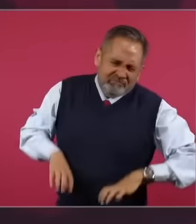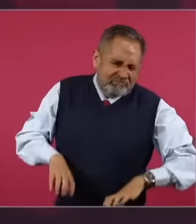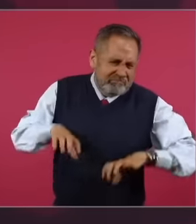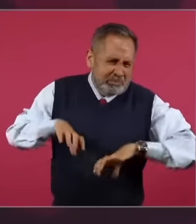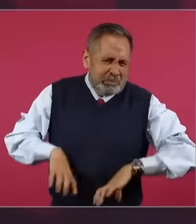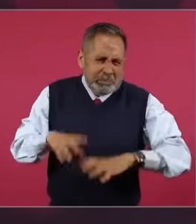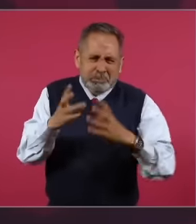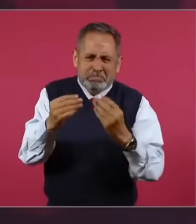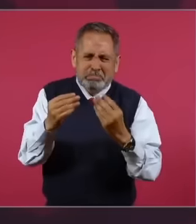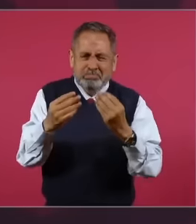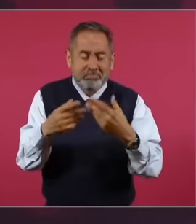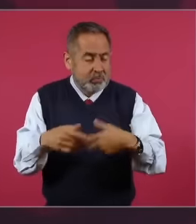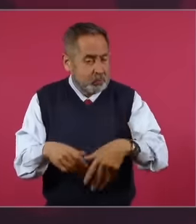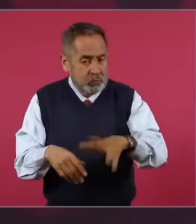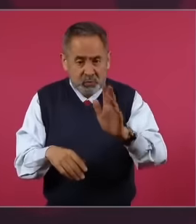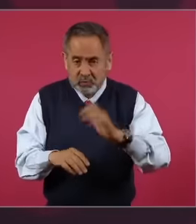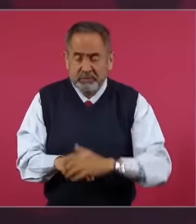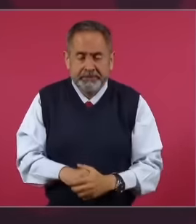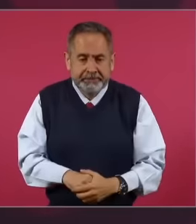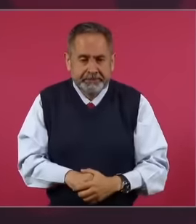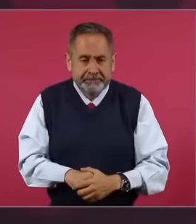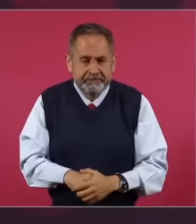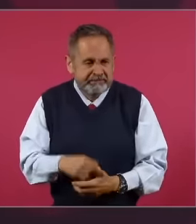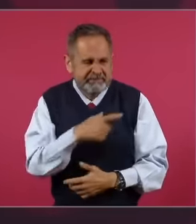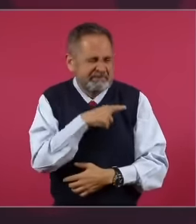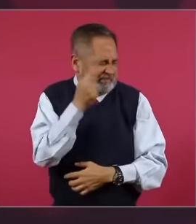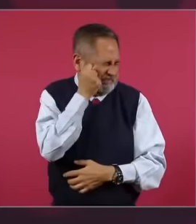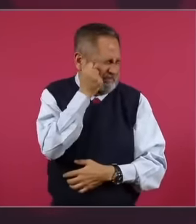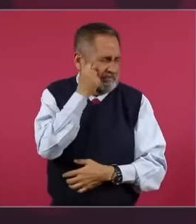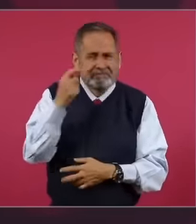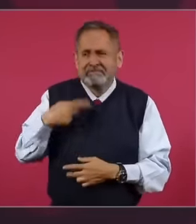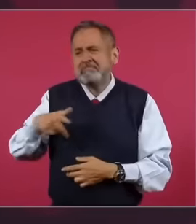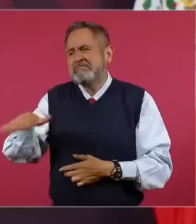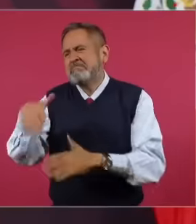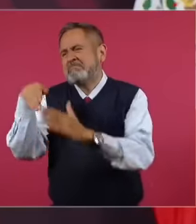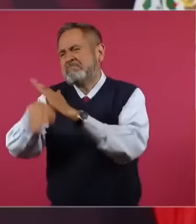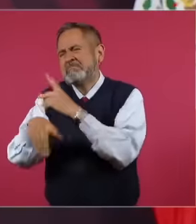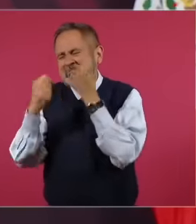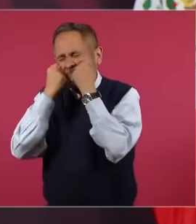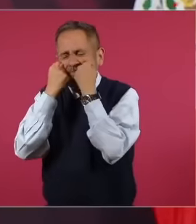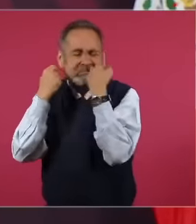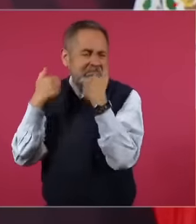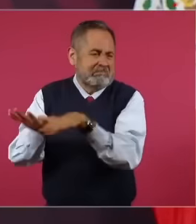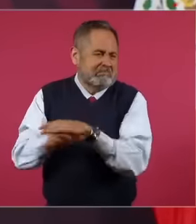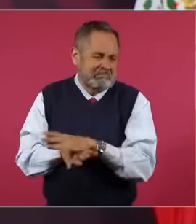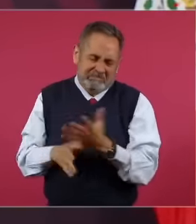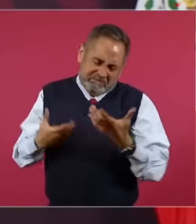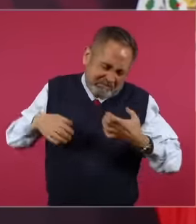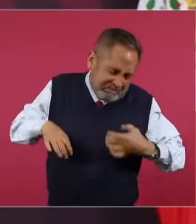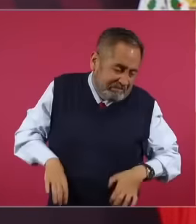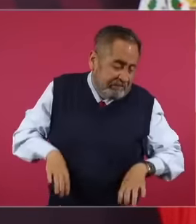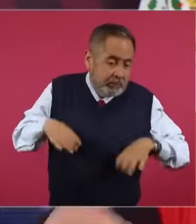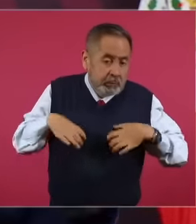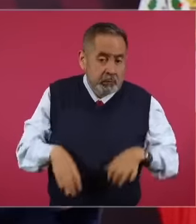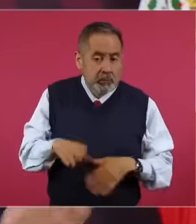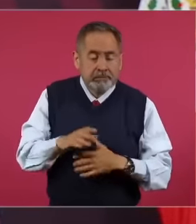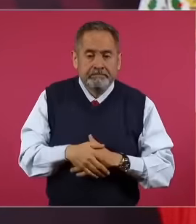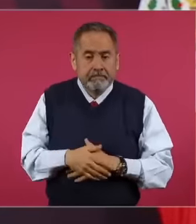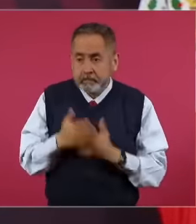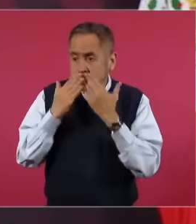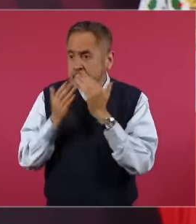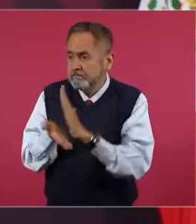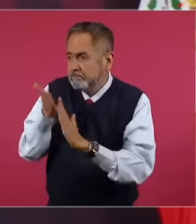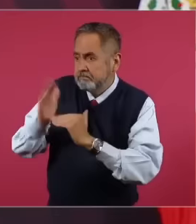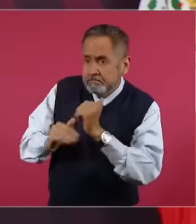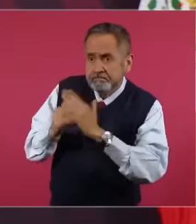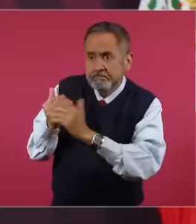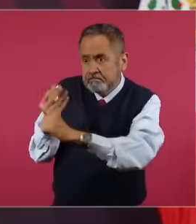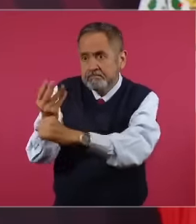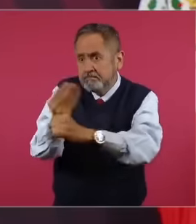they didn't care about the people. There are no works from the entire period.